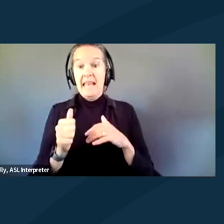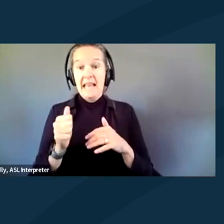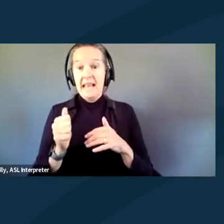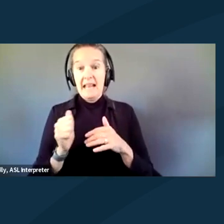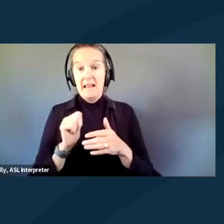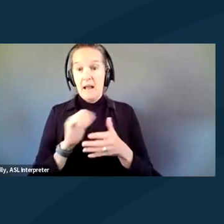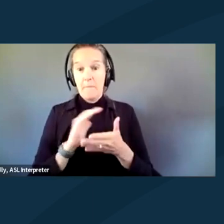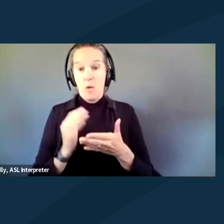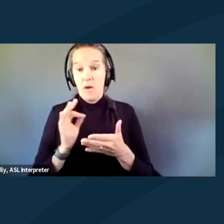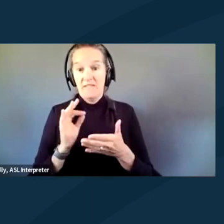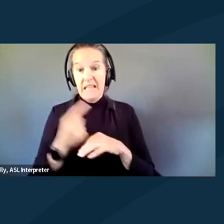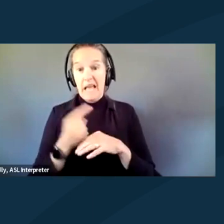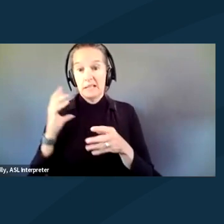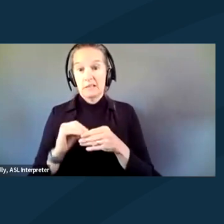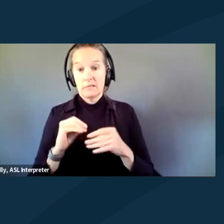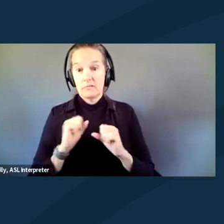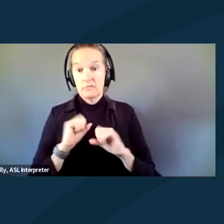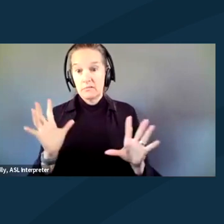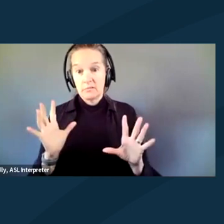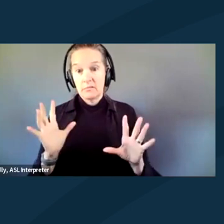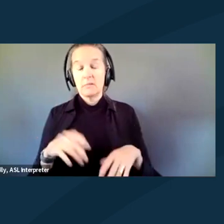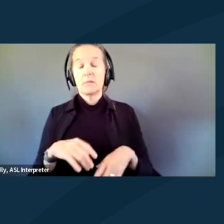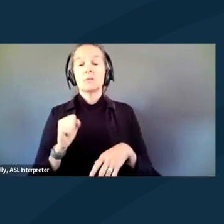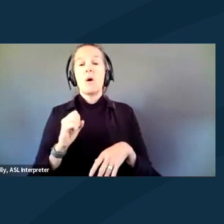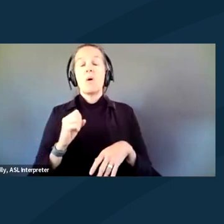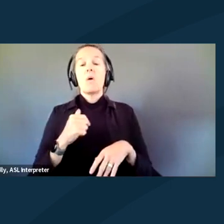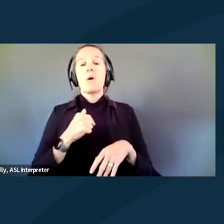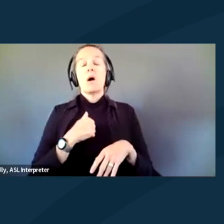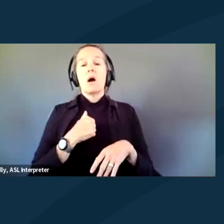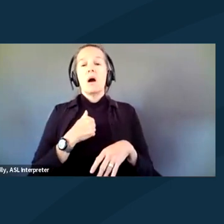And so I am really interested to hear about that